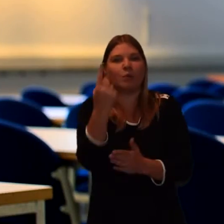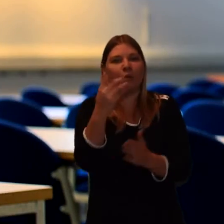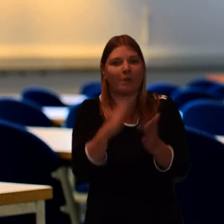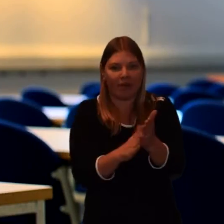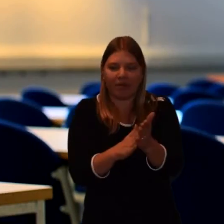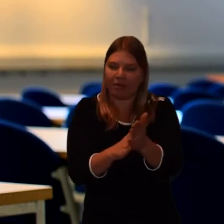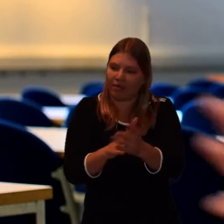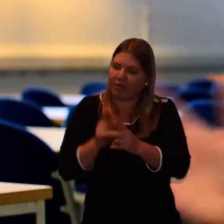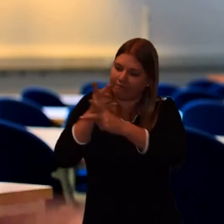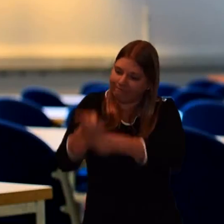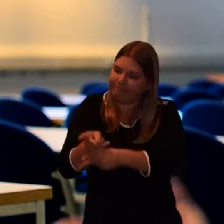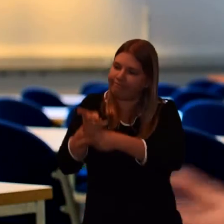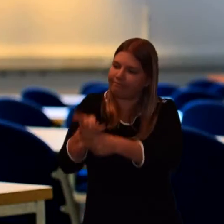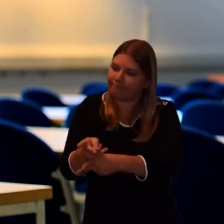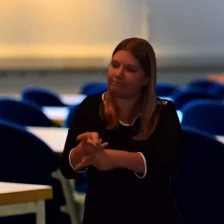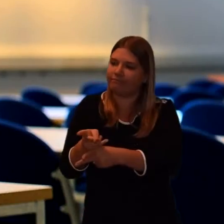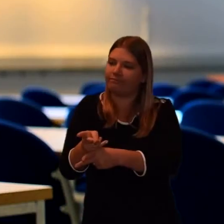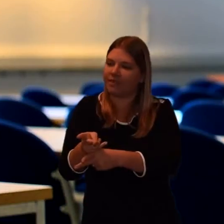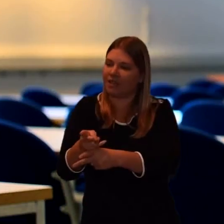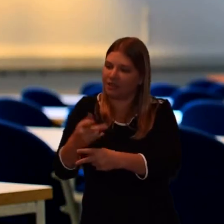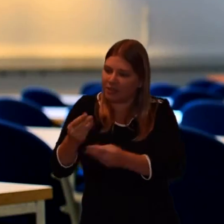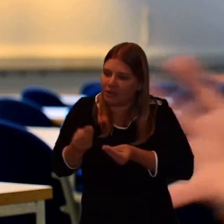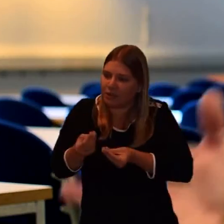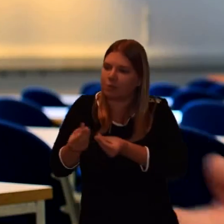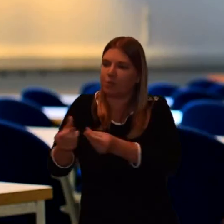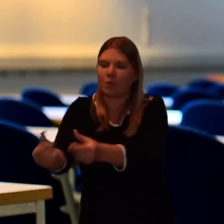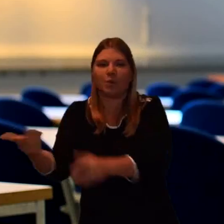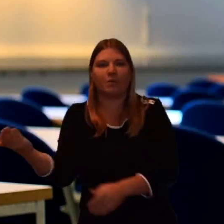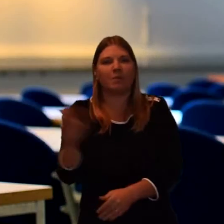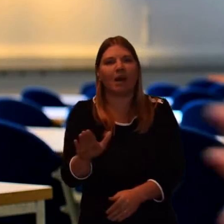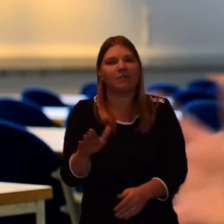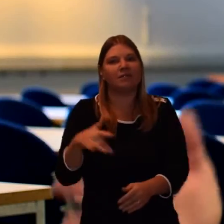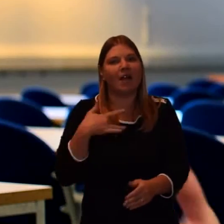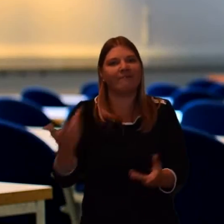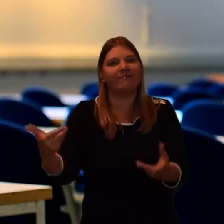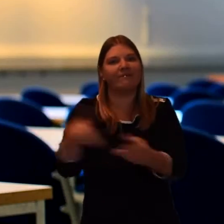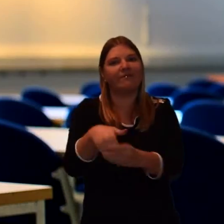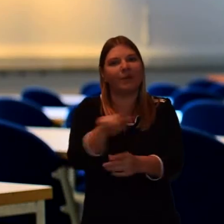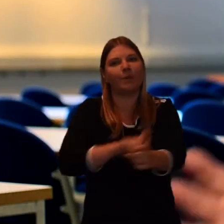And then the next month is spent in gradually returning to ordinary life.